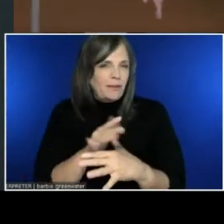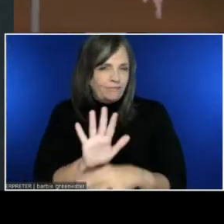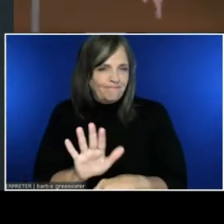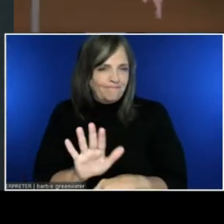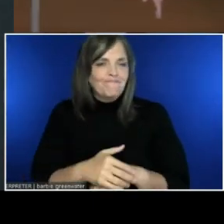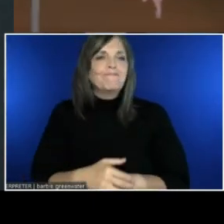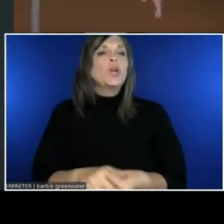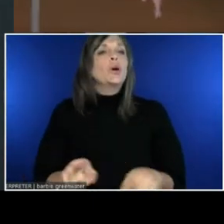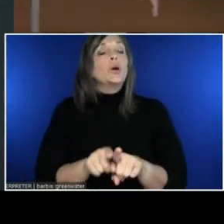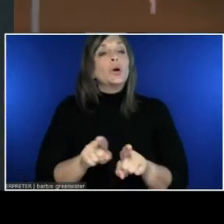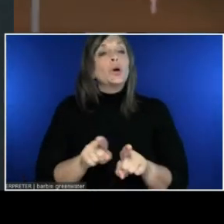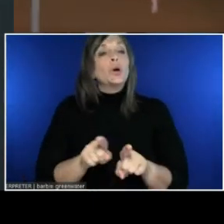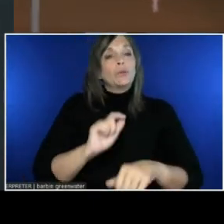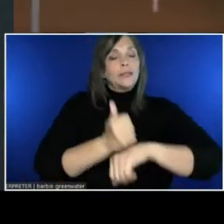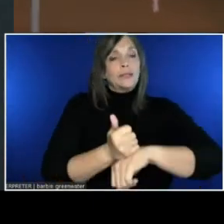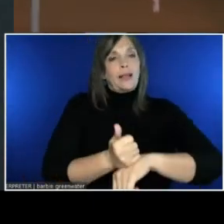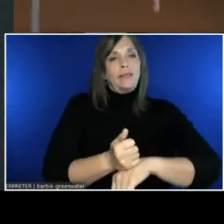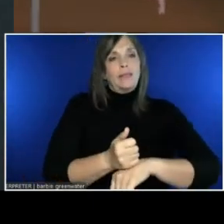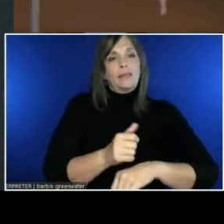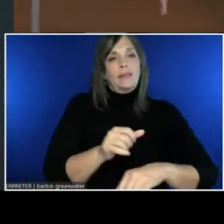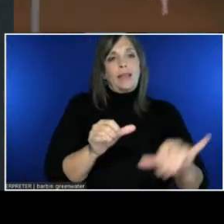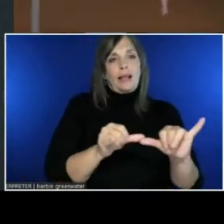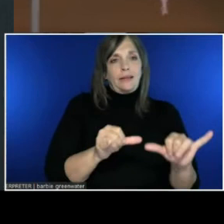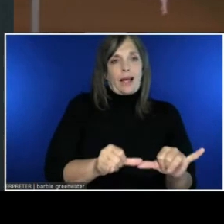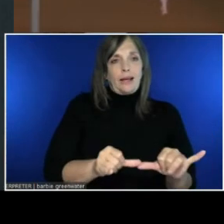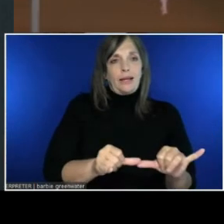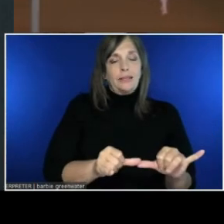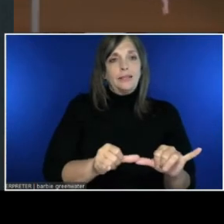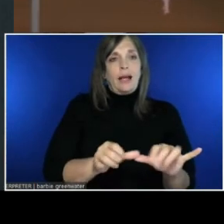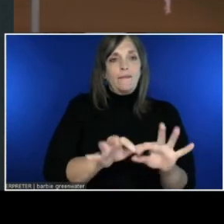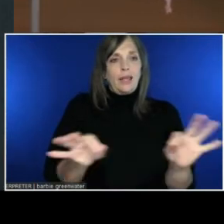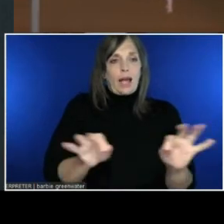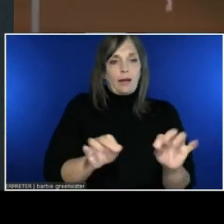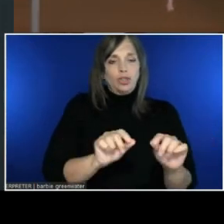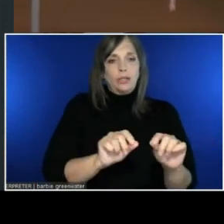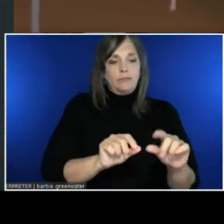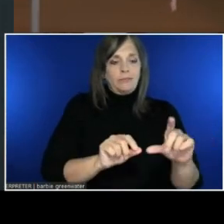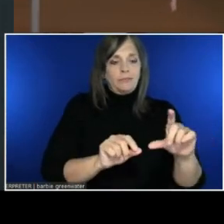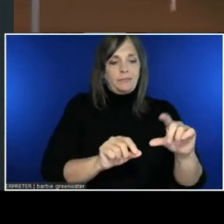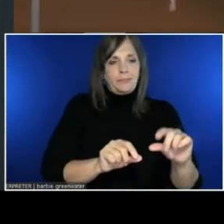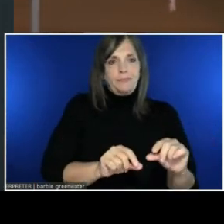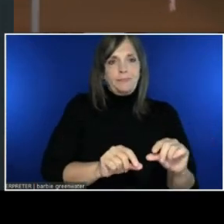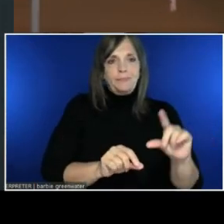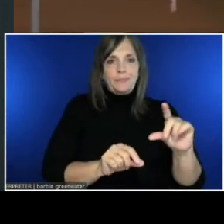All right. Here's an architecture diagram.